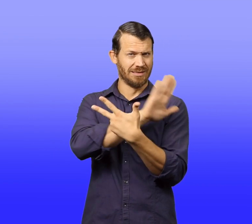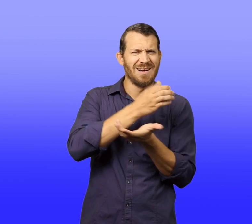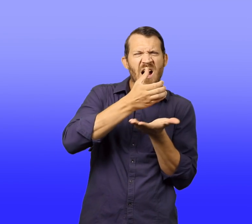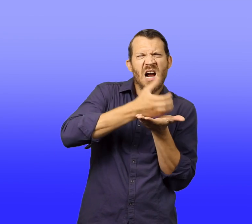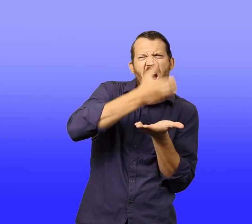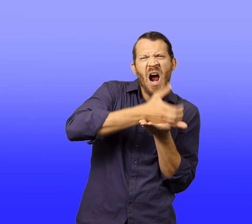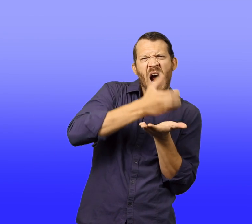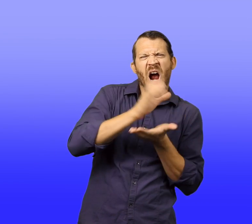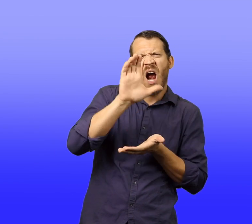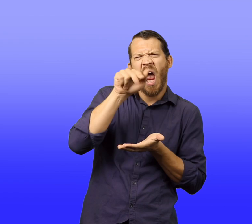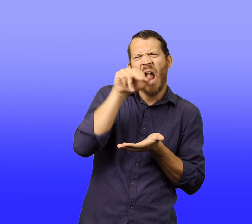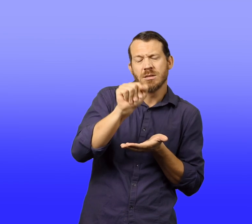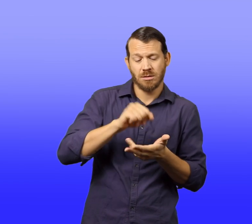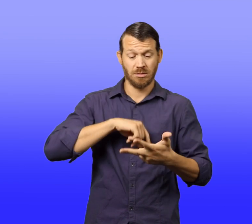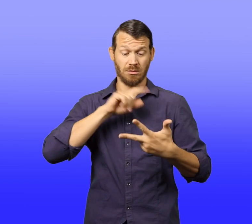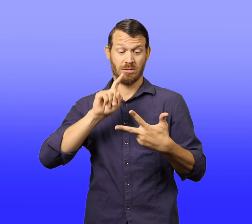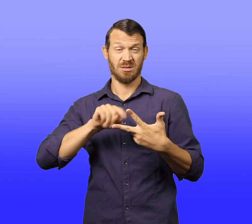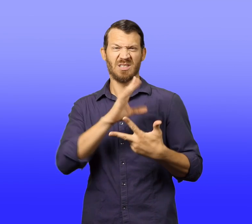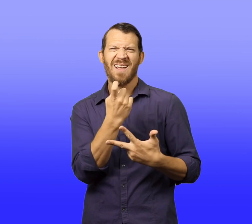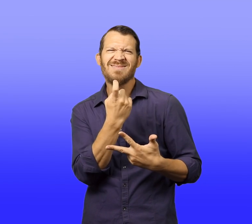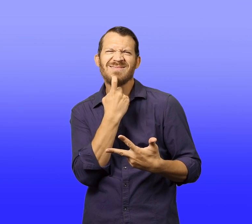One was for bottles.